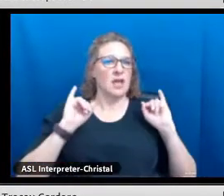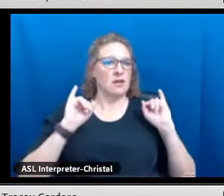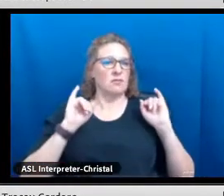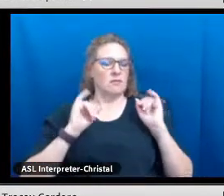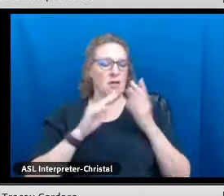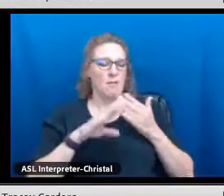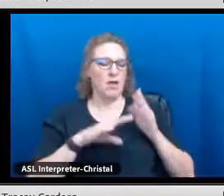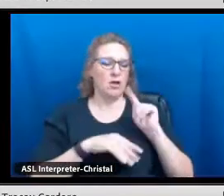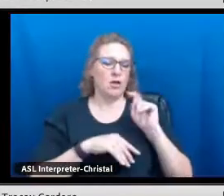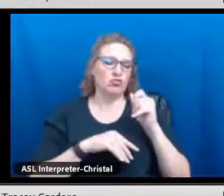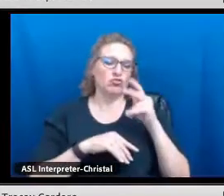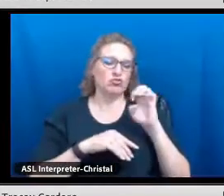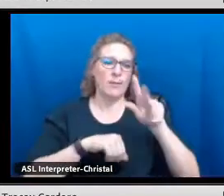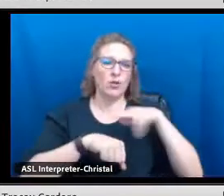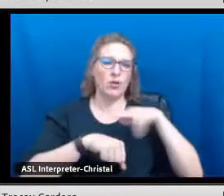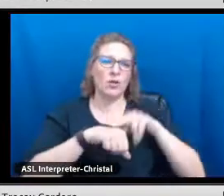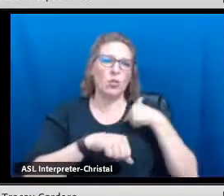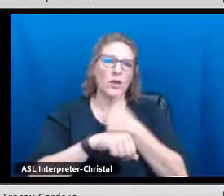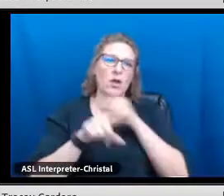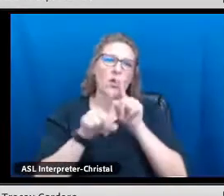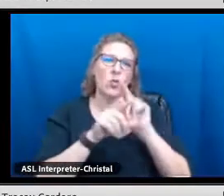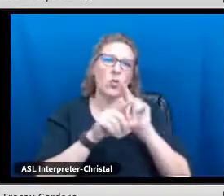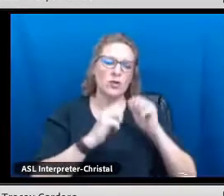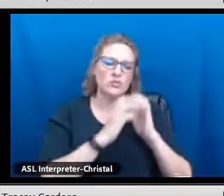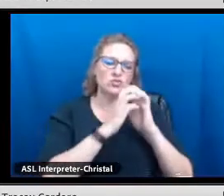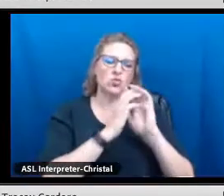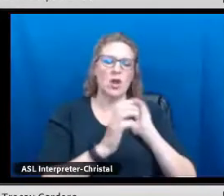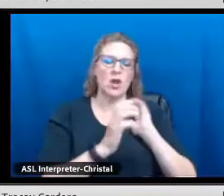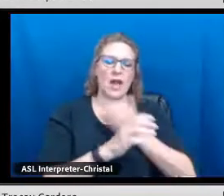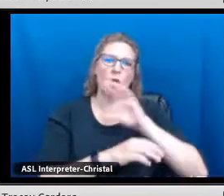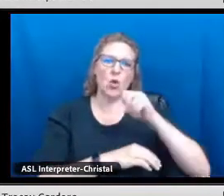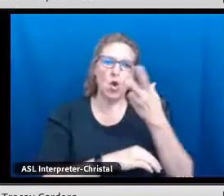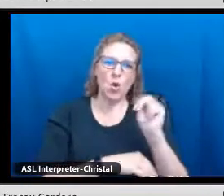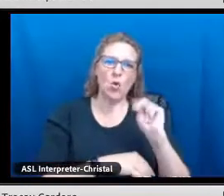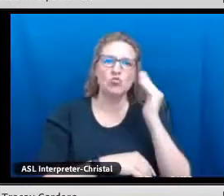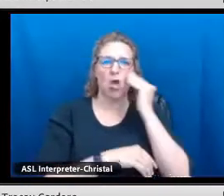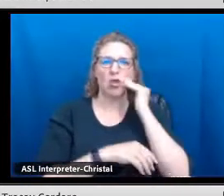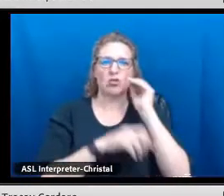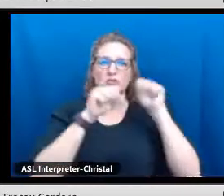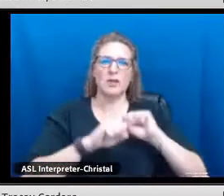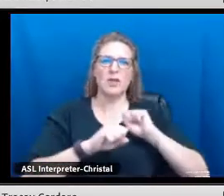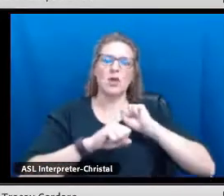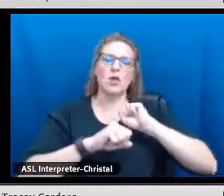among our tribal nations, and we want to restore our own indigenous knowledge systems as the